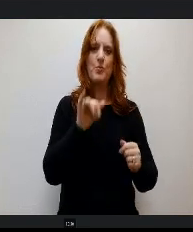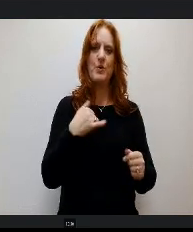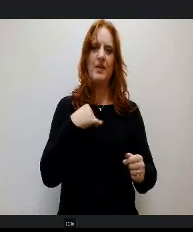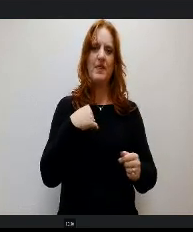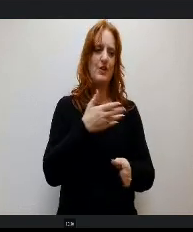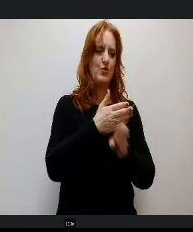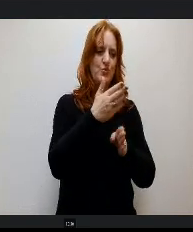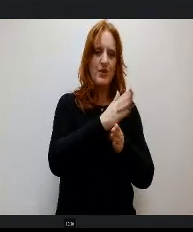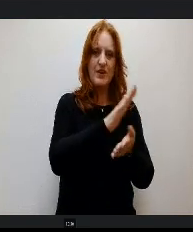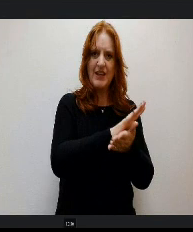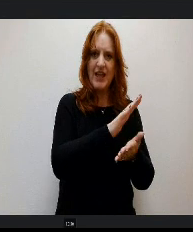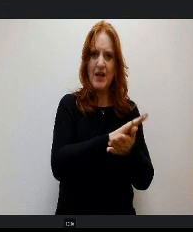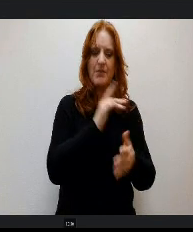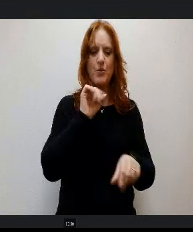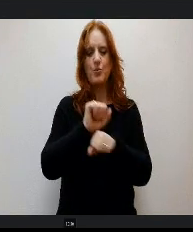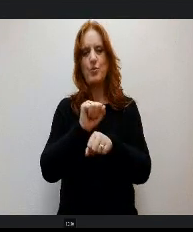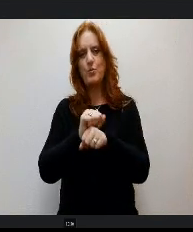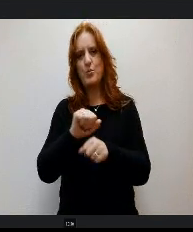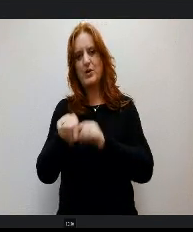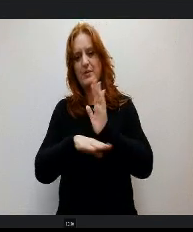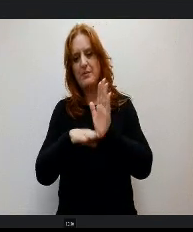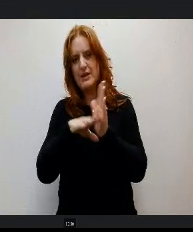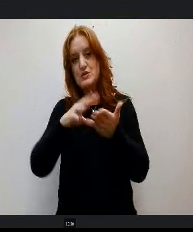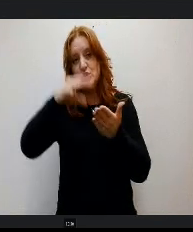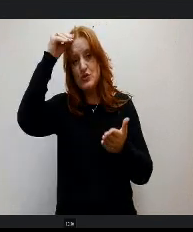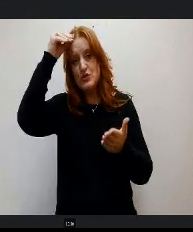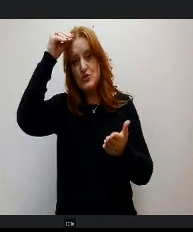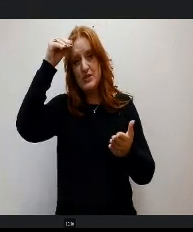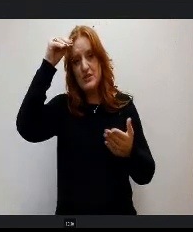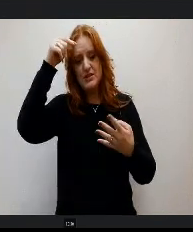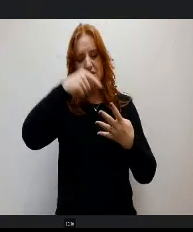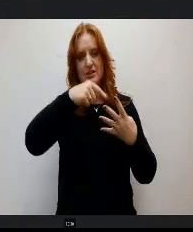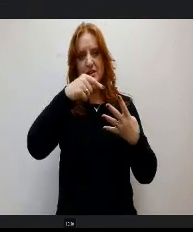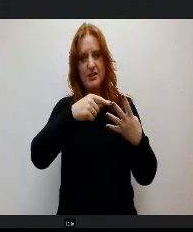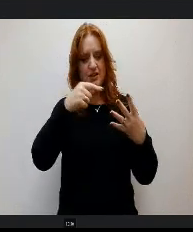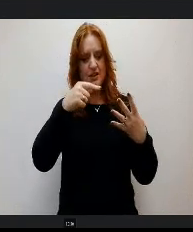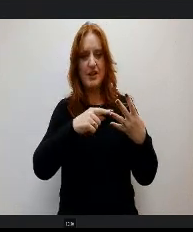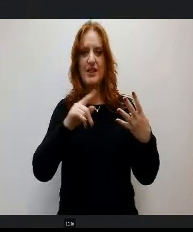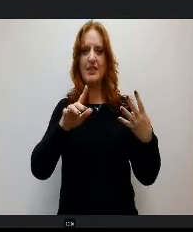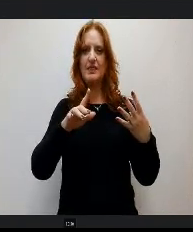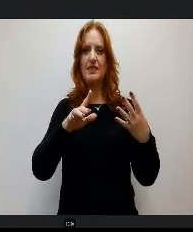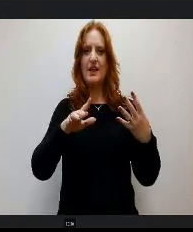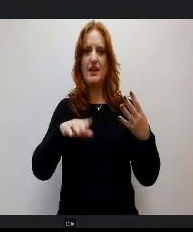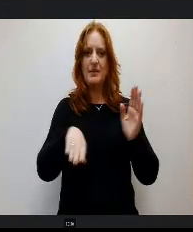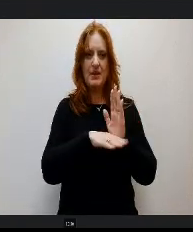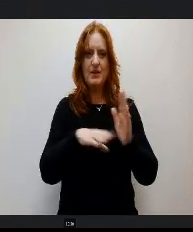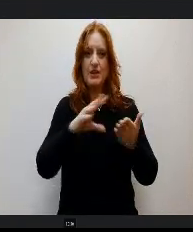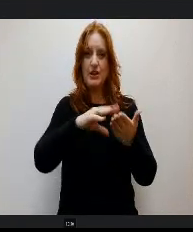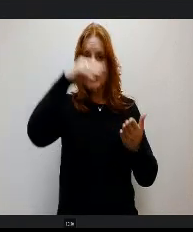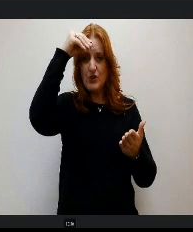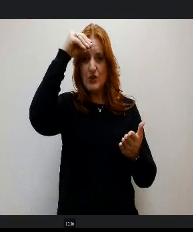All sorts of different project based aspects of it as students take what they learn